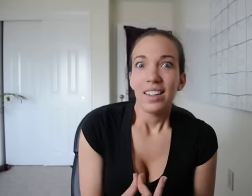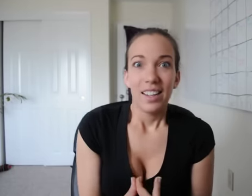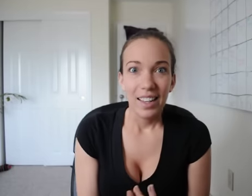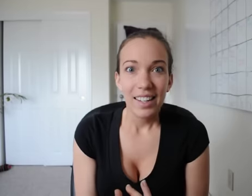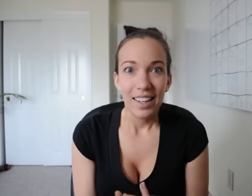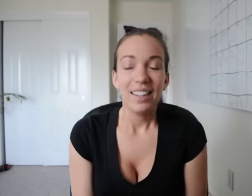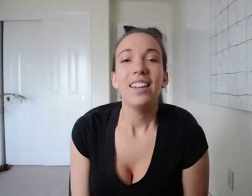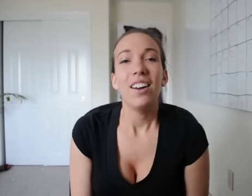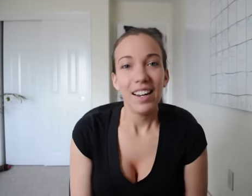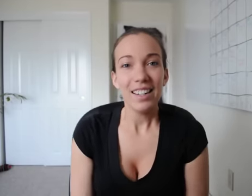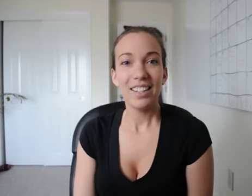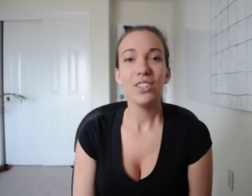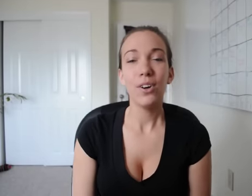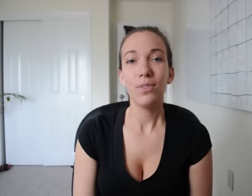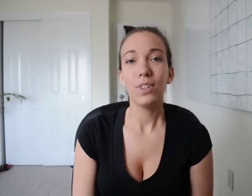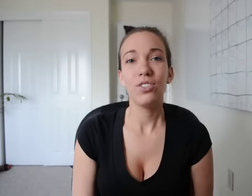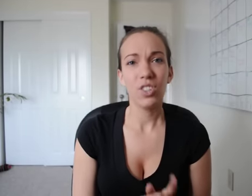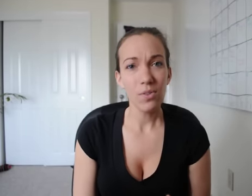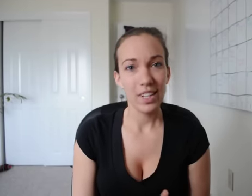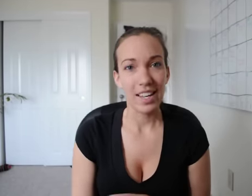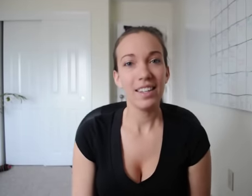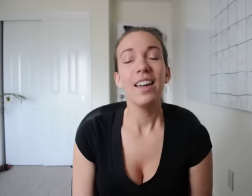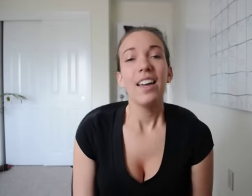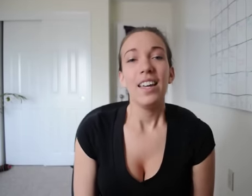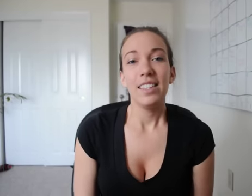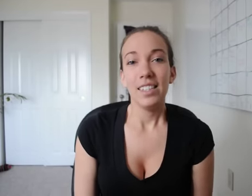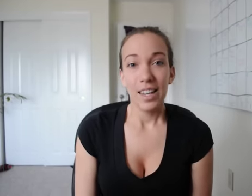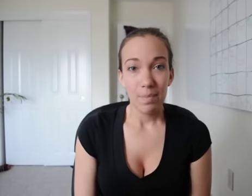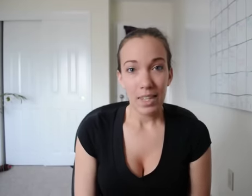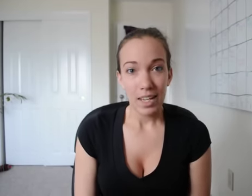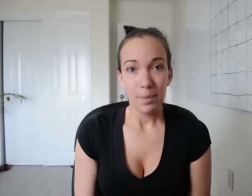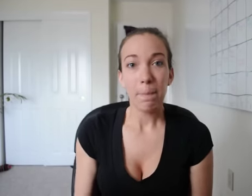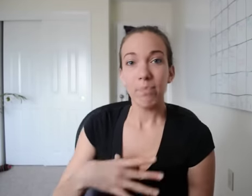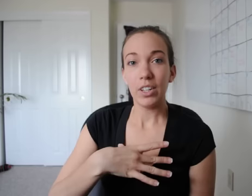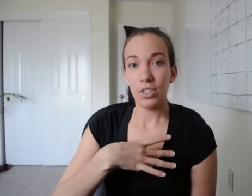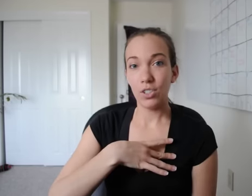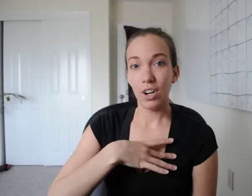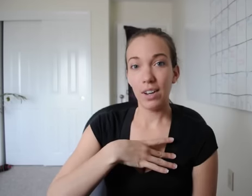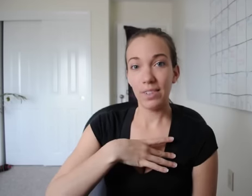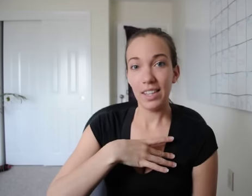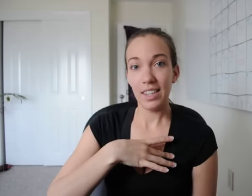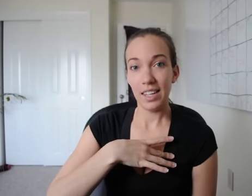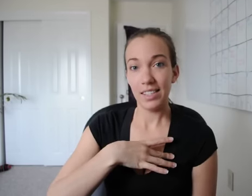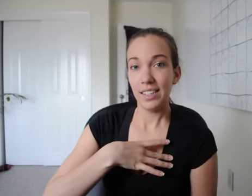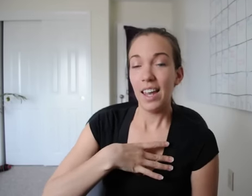as well I like it! Alright? So for for don't like, it's the same thing